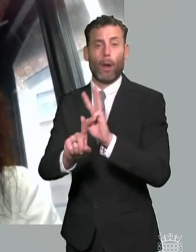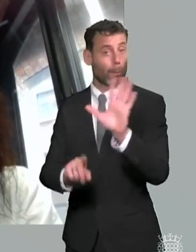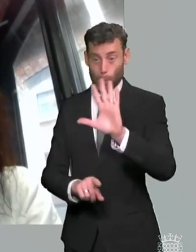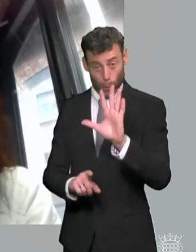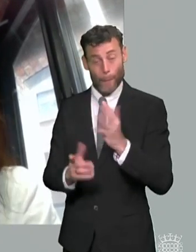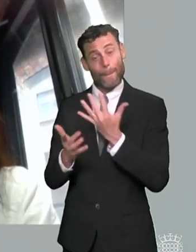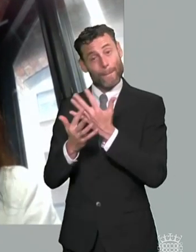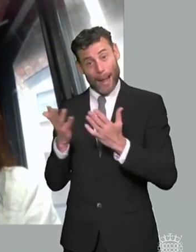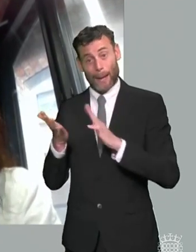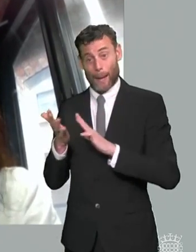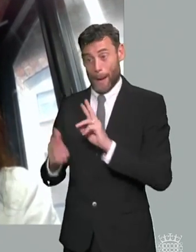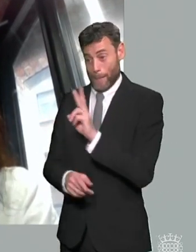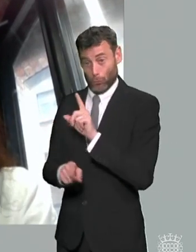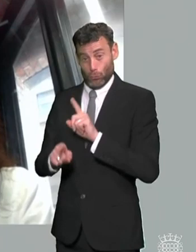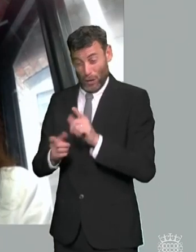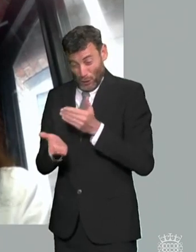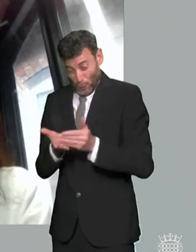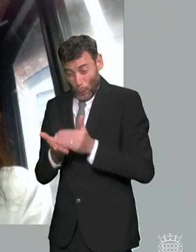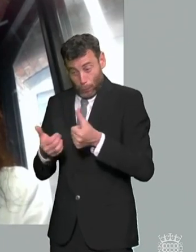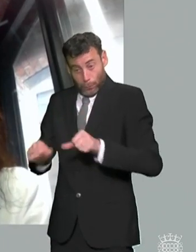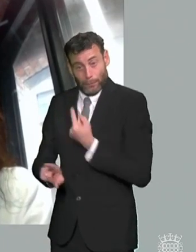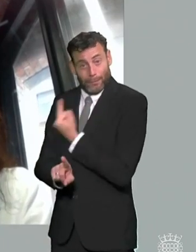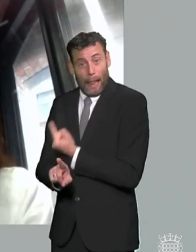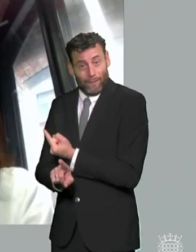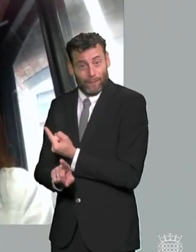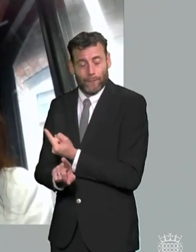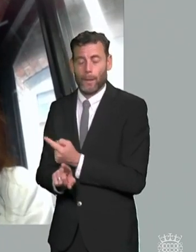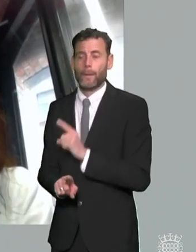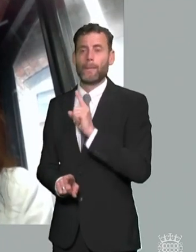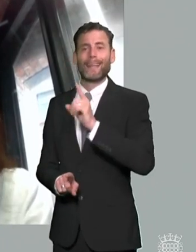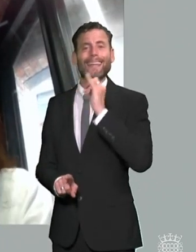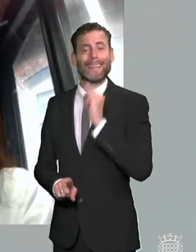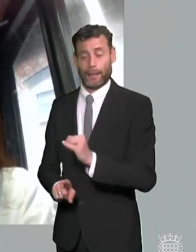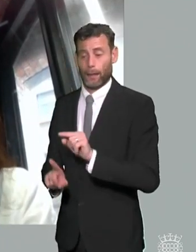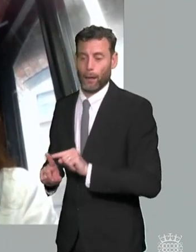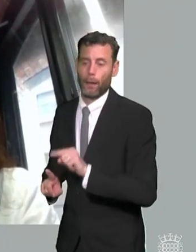at the early stage including mediation is just not um satisfactory because it's not engaged in